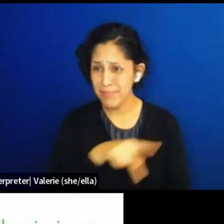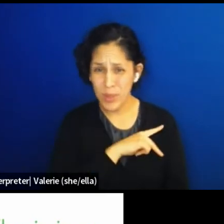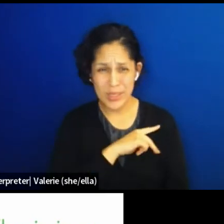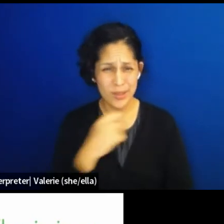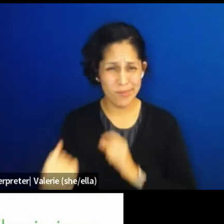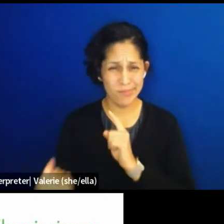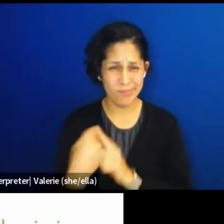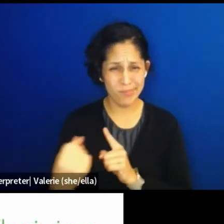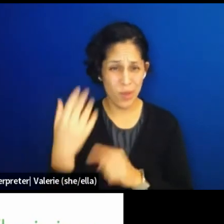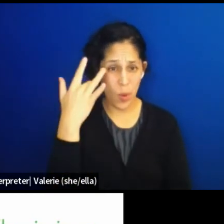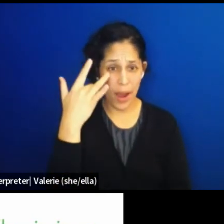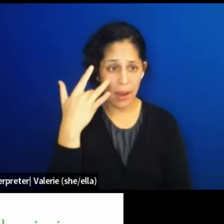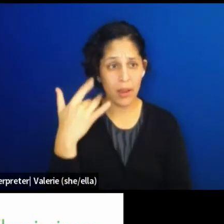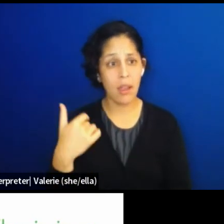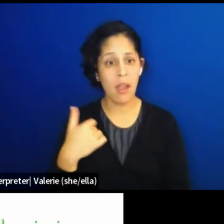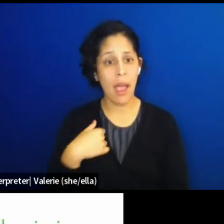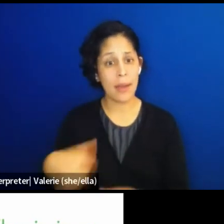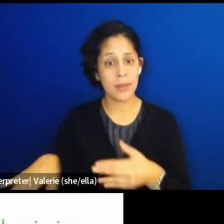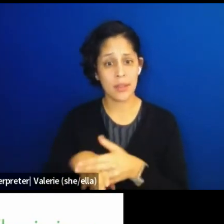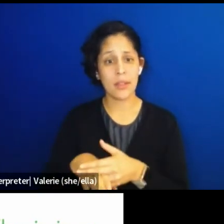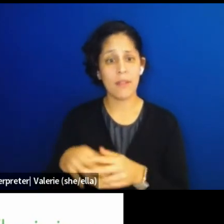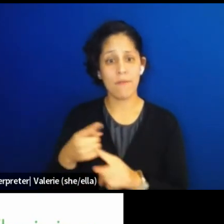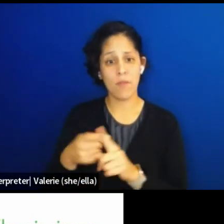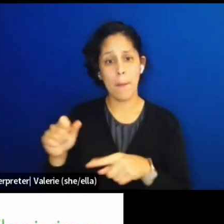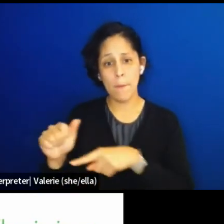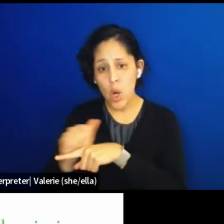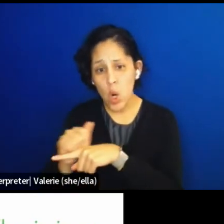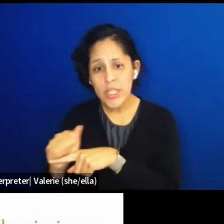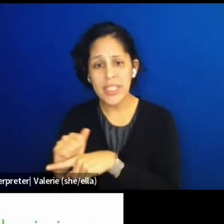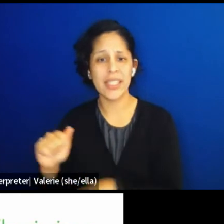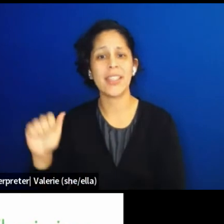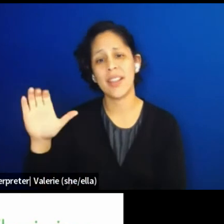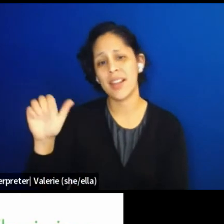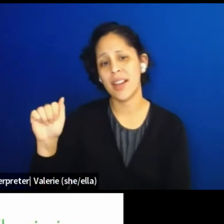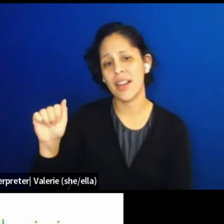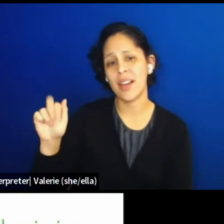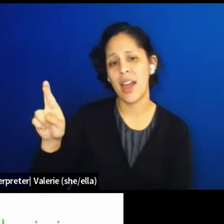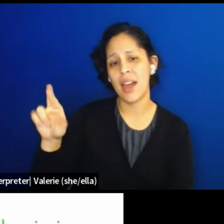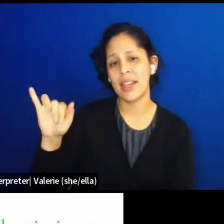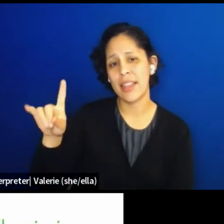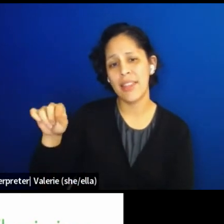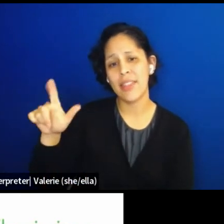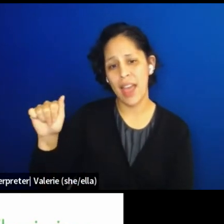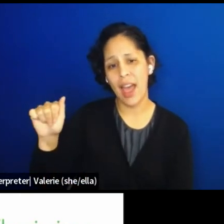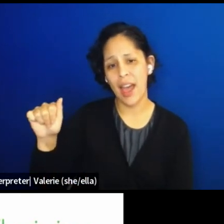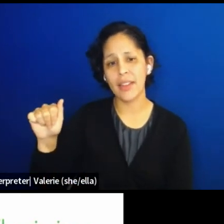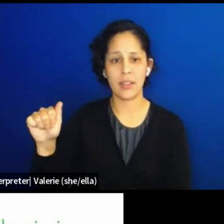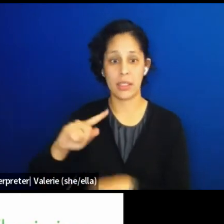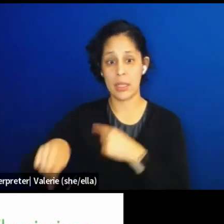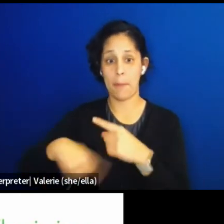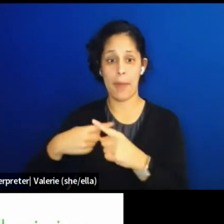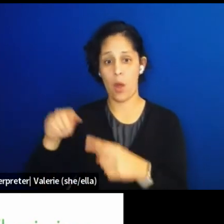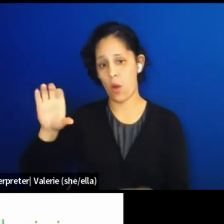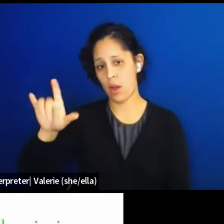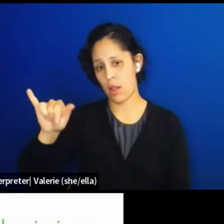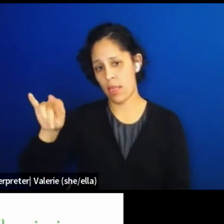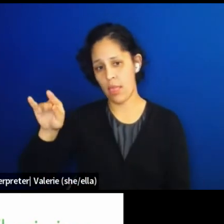from rehearsing Caridad Svich, "Desdemona's child," which is a climate play about a generation born into a world of past lives